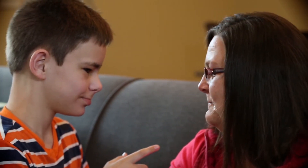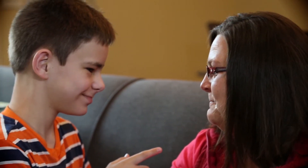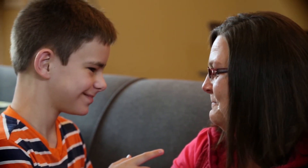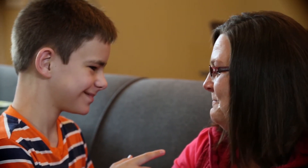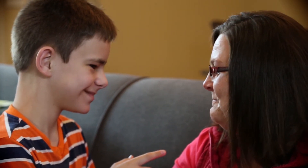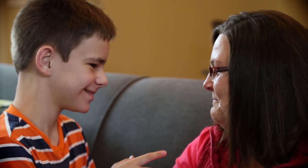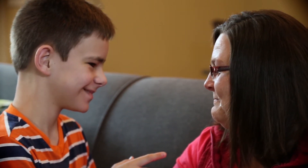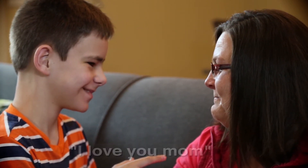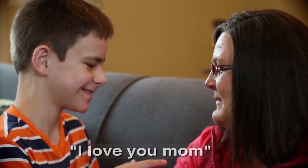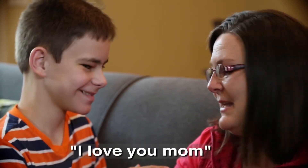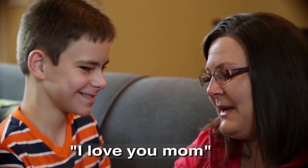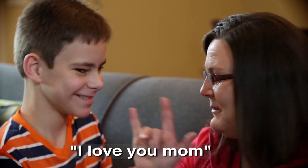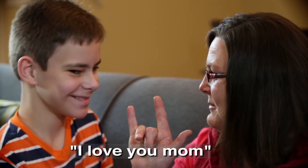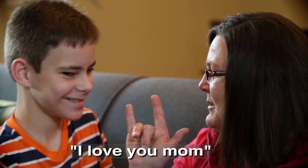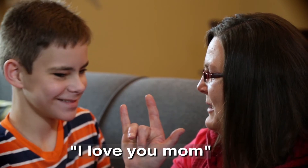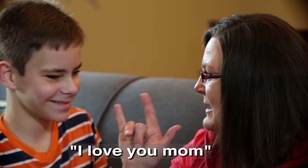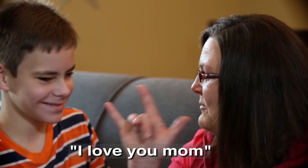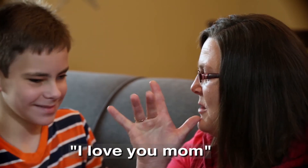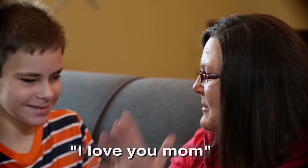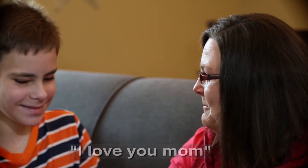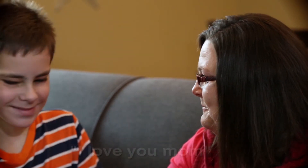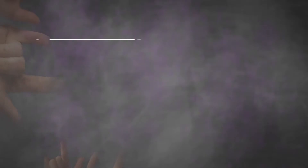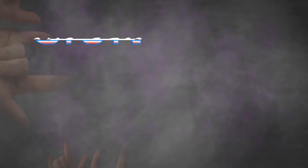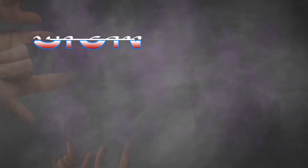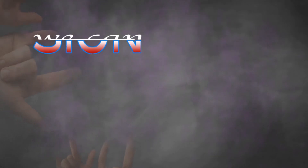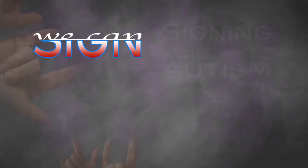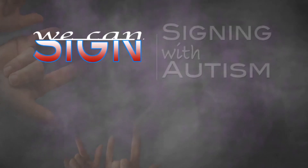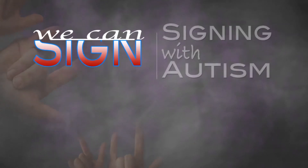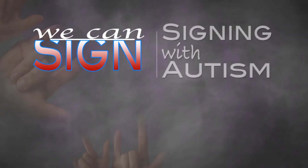look you in the eyes and tell you that they love you. The Signing with Autism series includes three volumes.